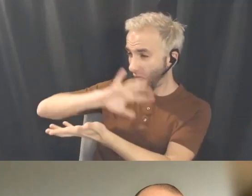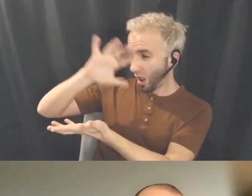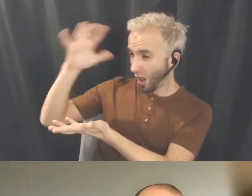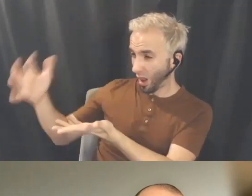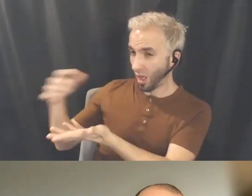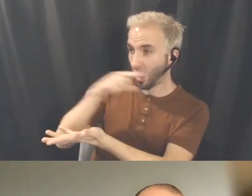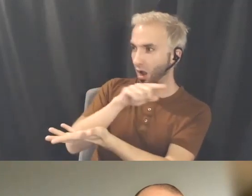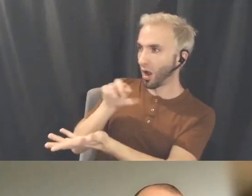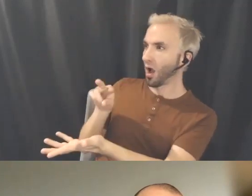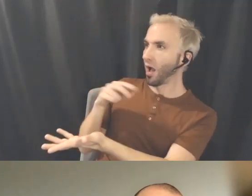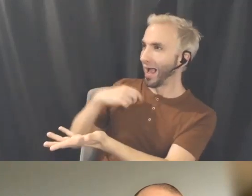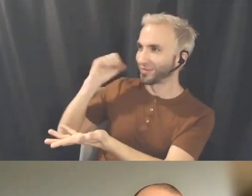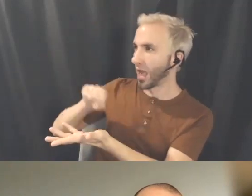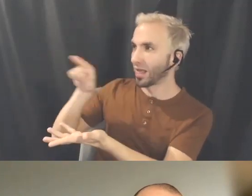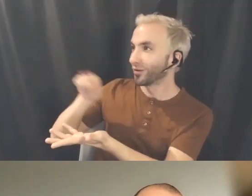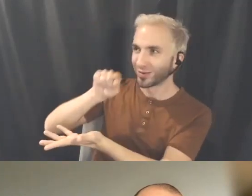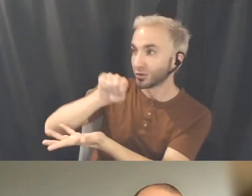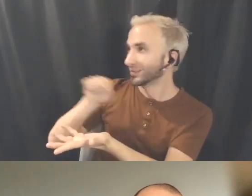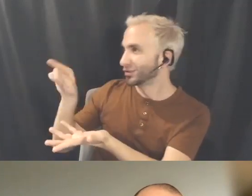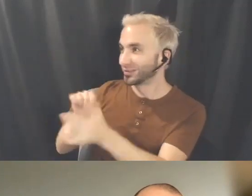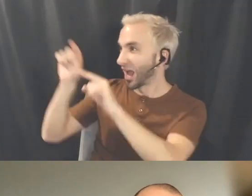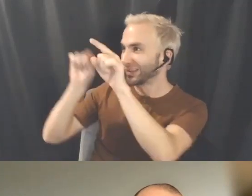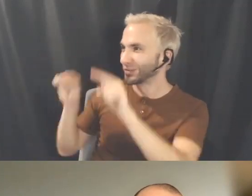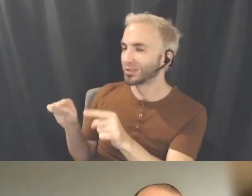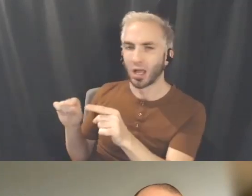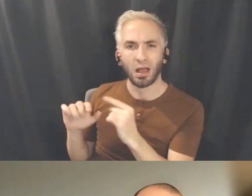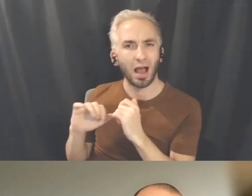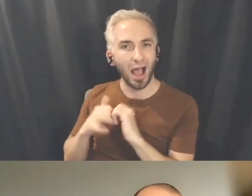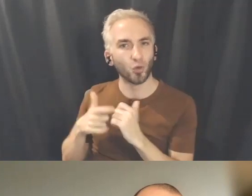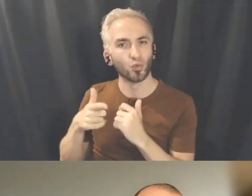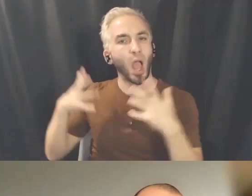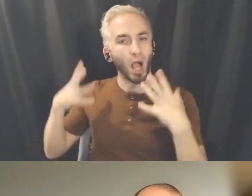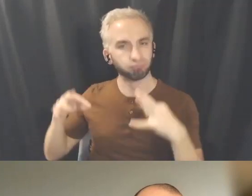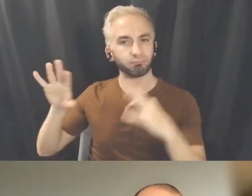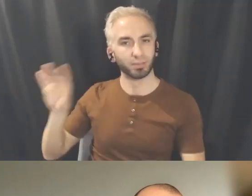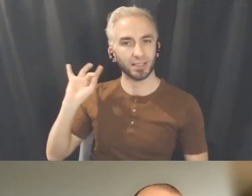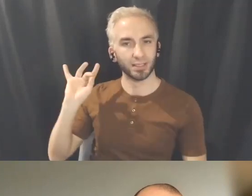the artistry and creativity available to you, how do you know what it's the right